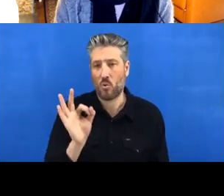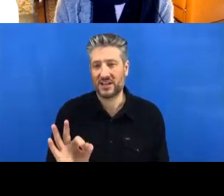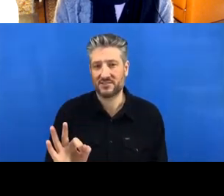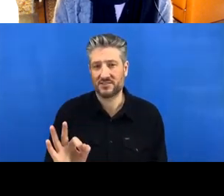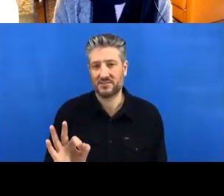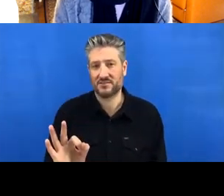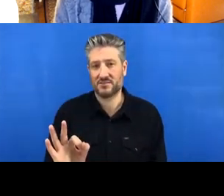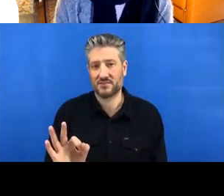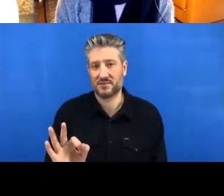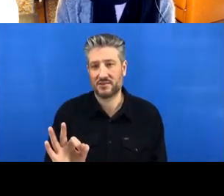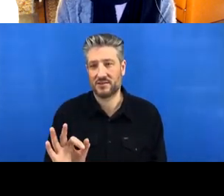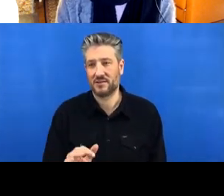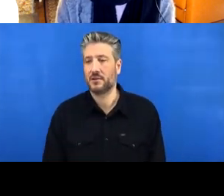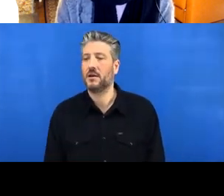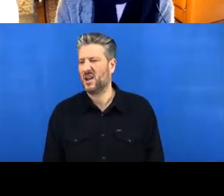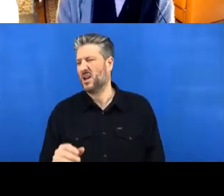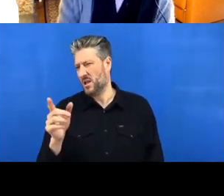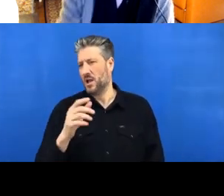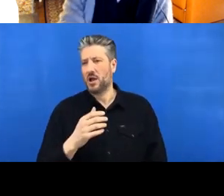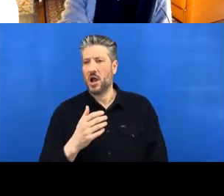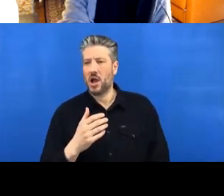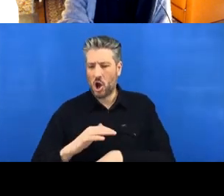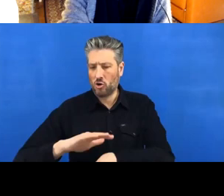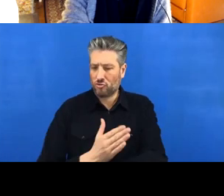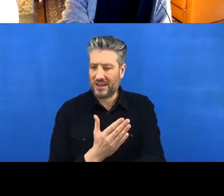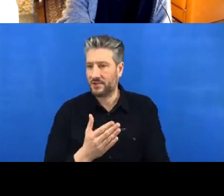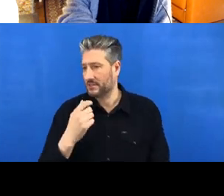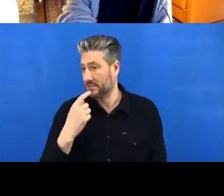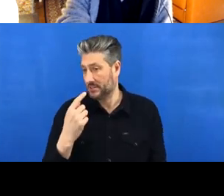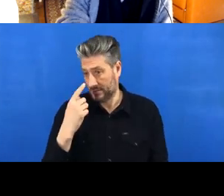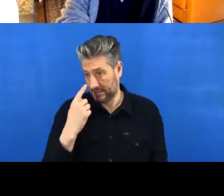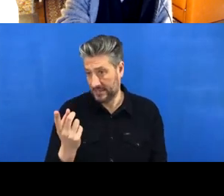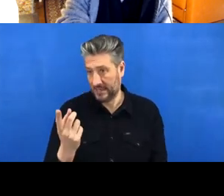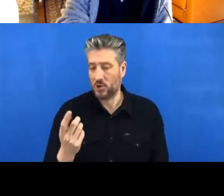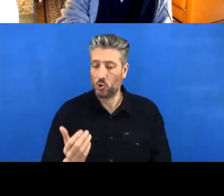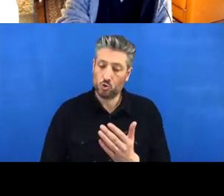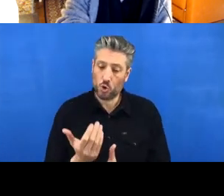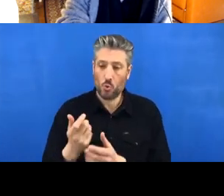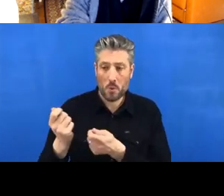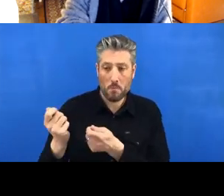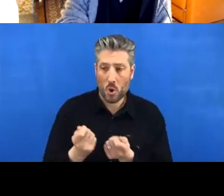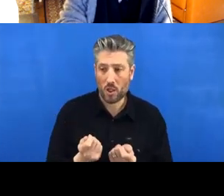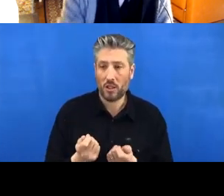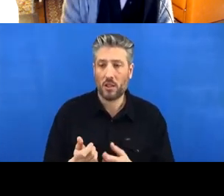here on the top left, and in green you click ‘New pull request’. And this is just showing you the change again.